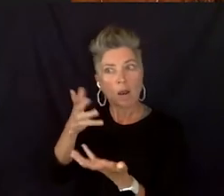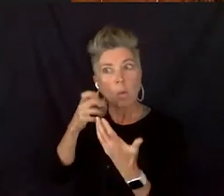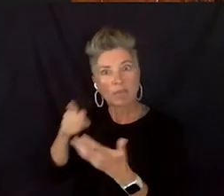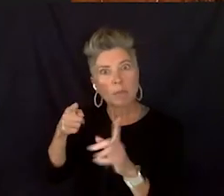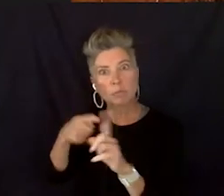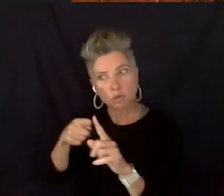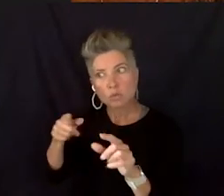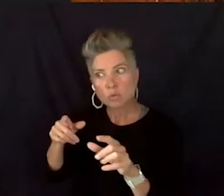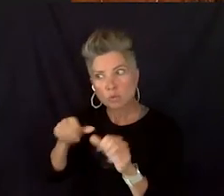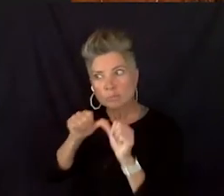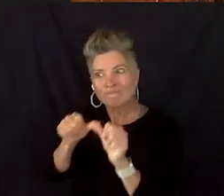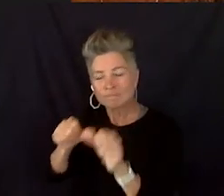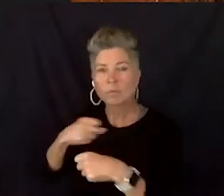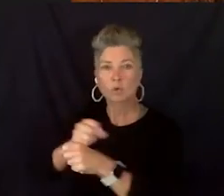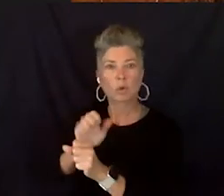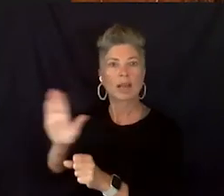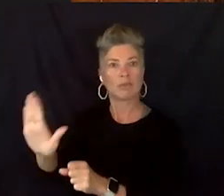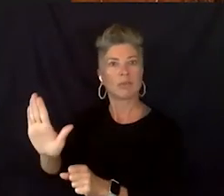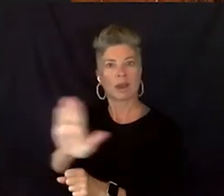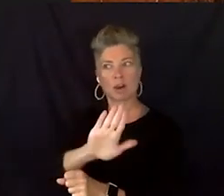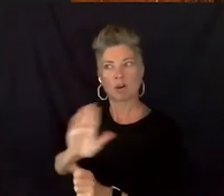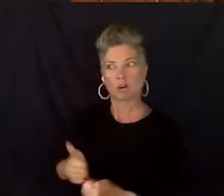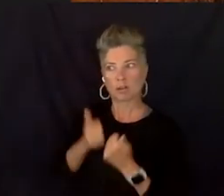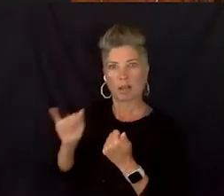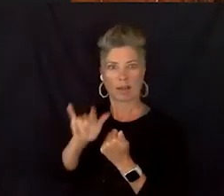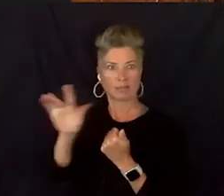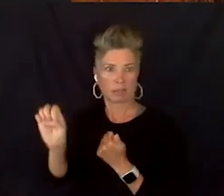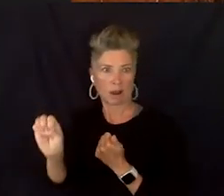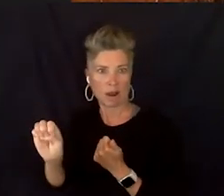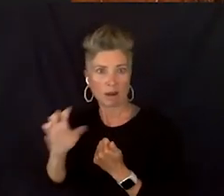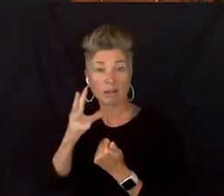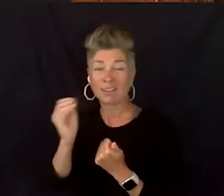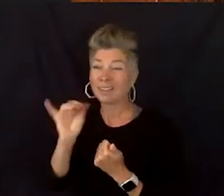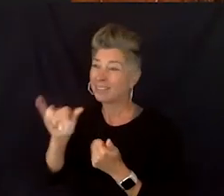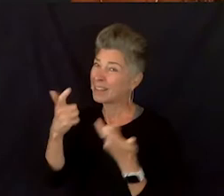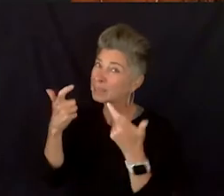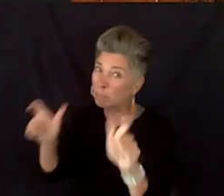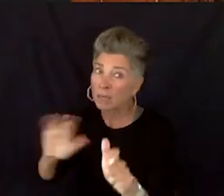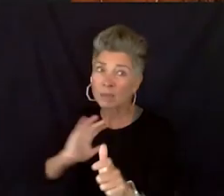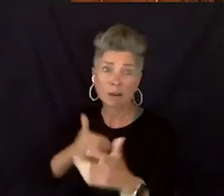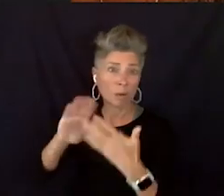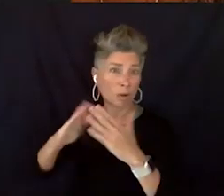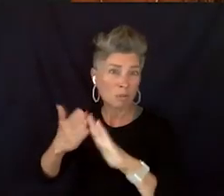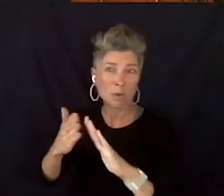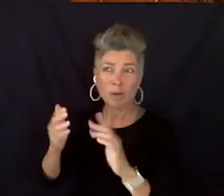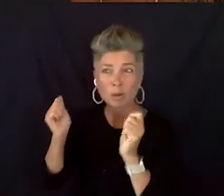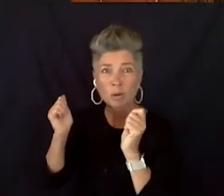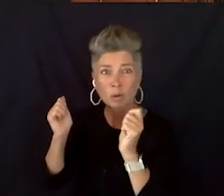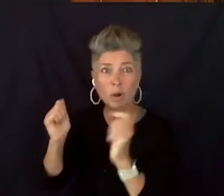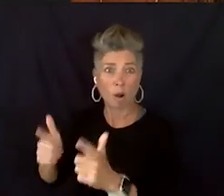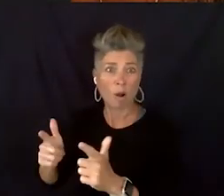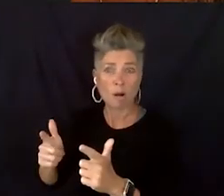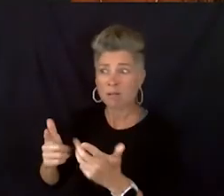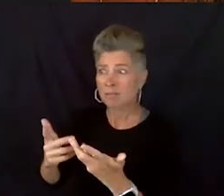although that's where we come from and ballrooms really big in our community. You know, we all, that's something that we take homage to.